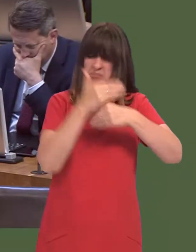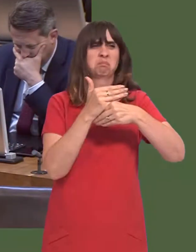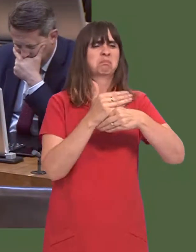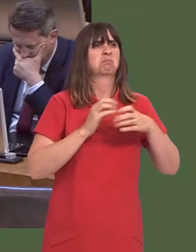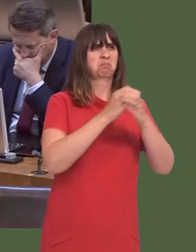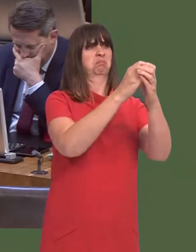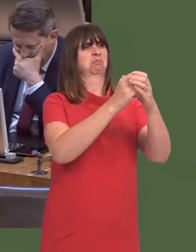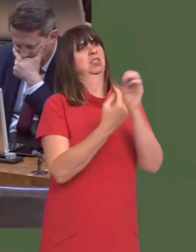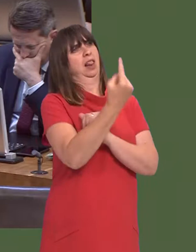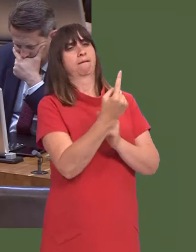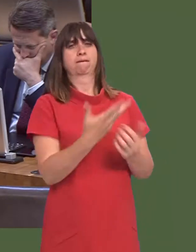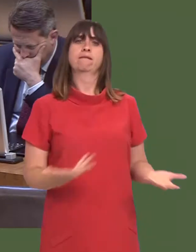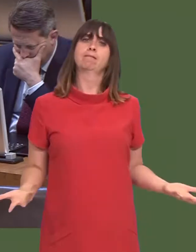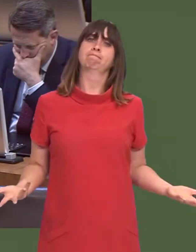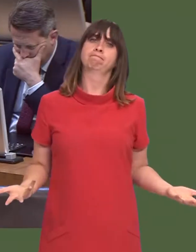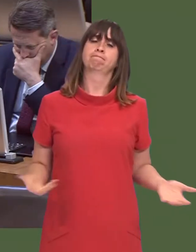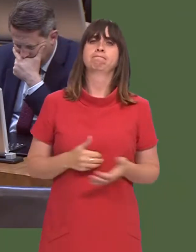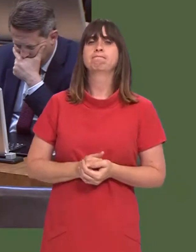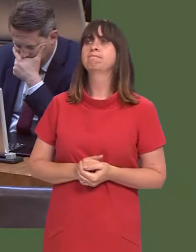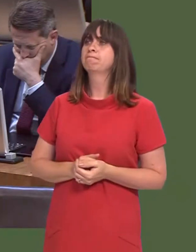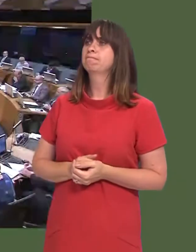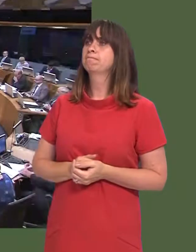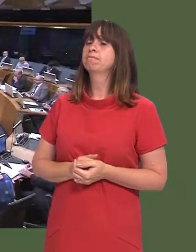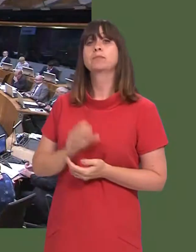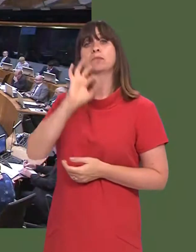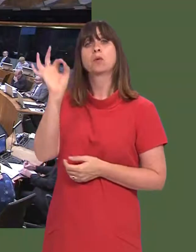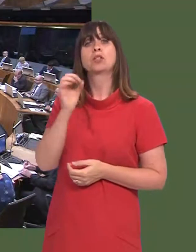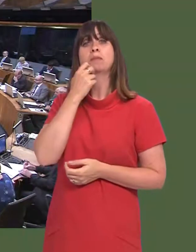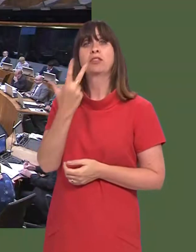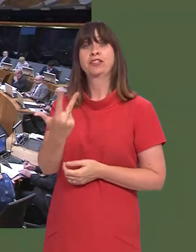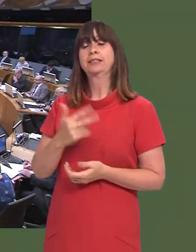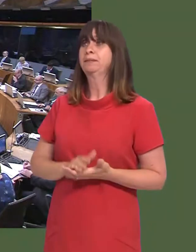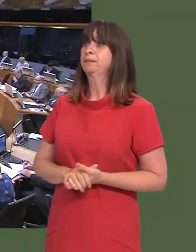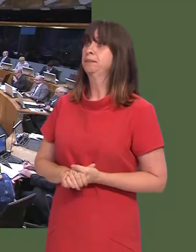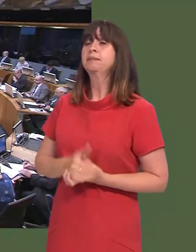But so far, the doorís been shut. Vikki Howells: 3.